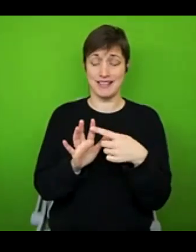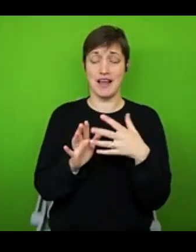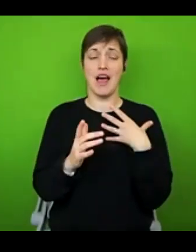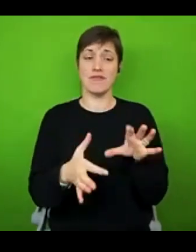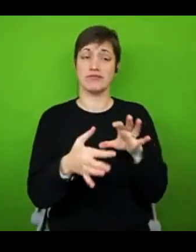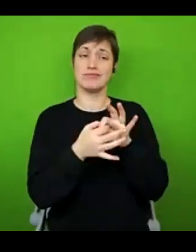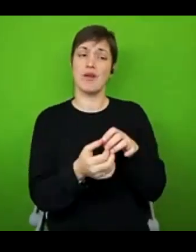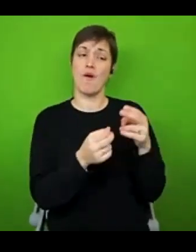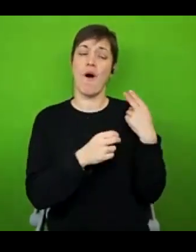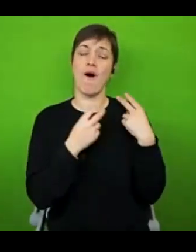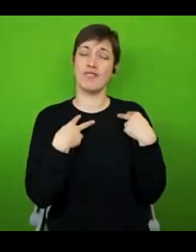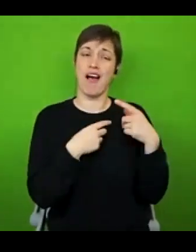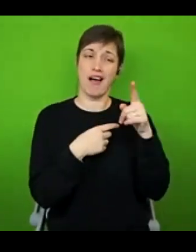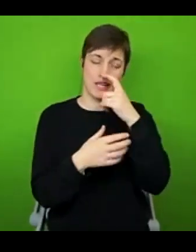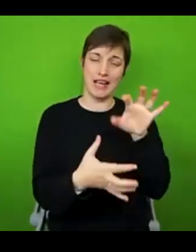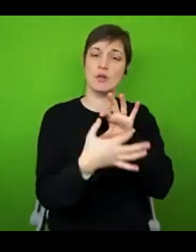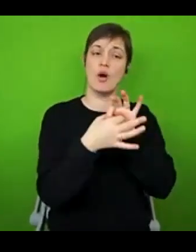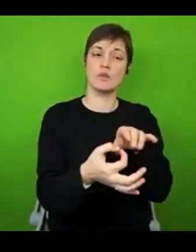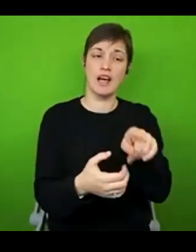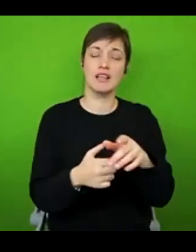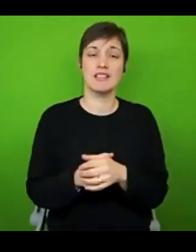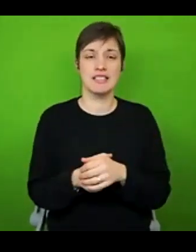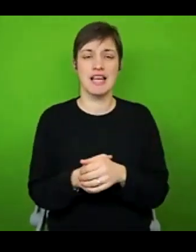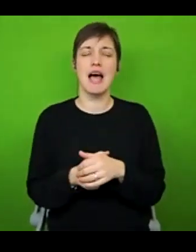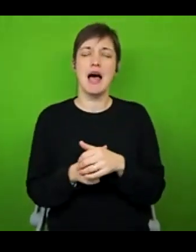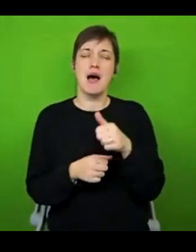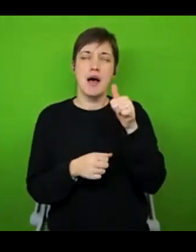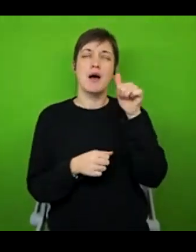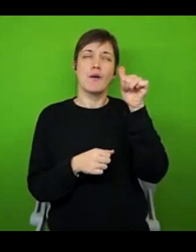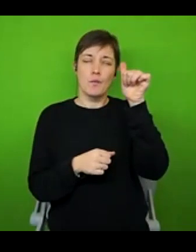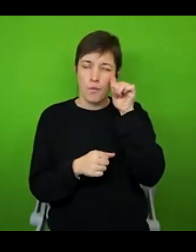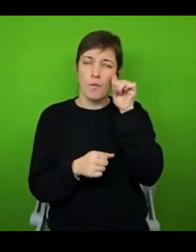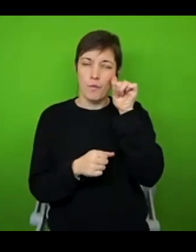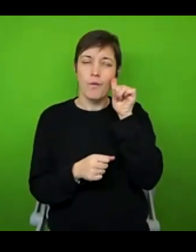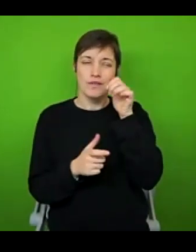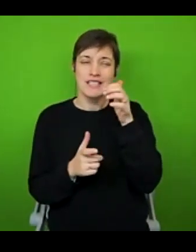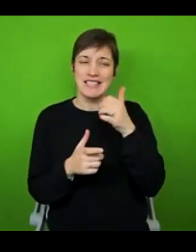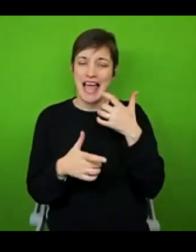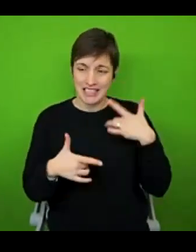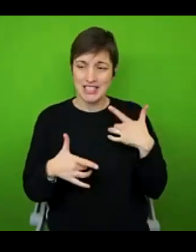ask. Again, I'm aware that it takes energy to ask and to access that help, but I think it's probably worth it in the